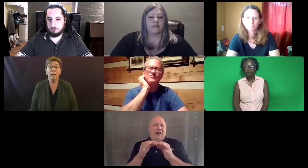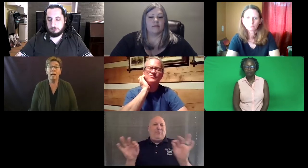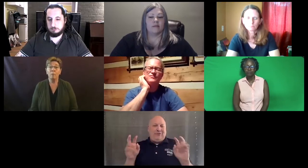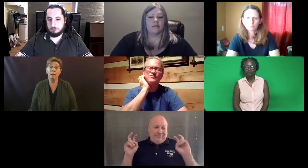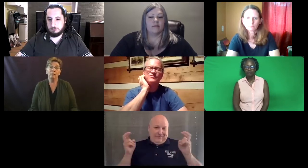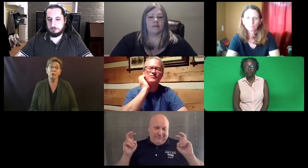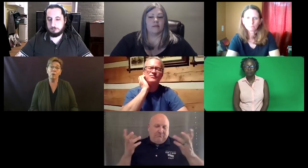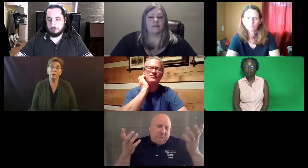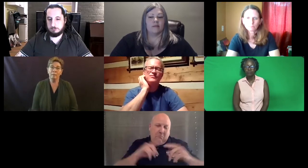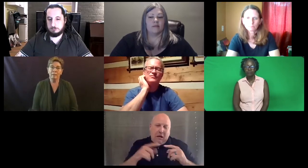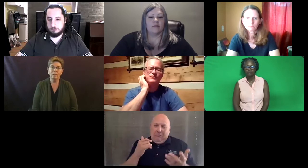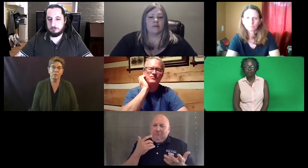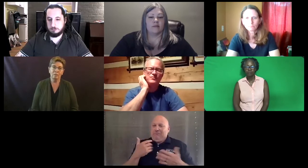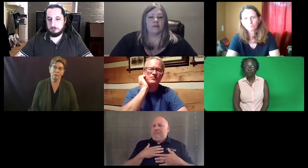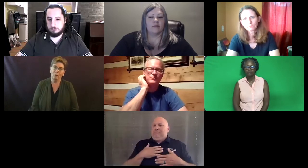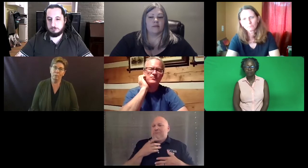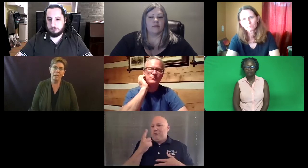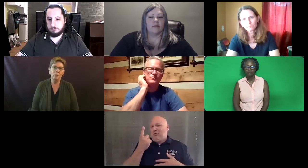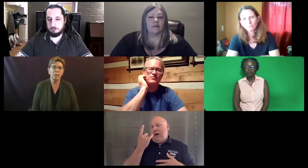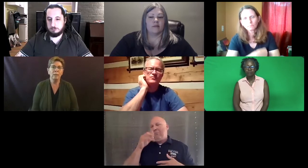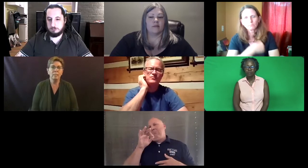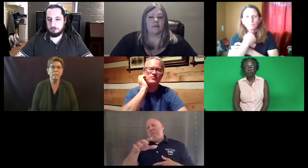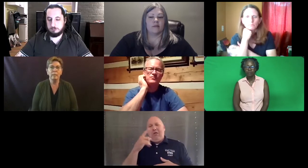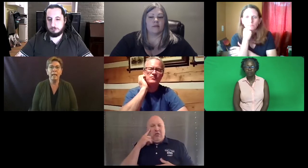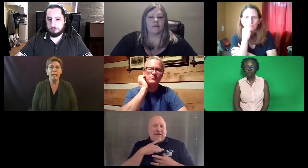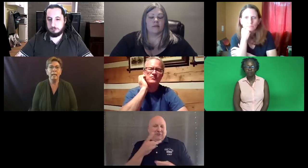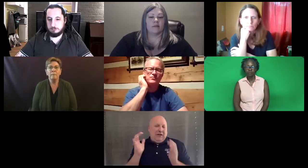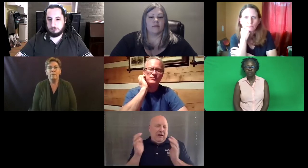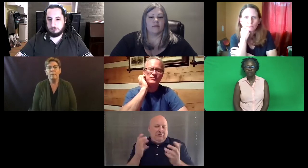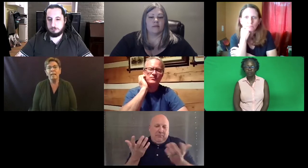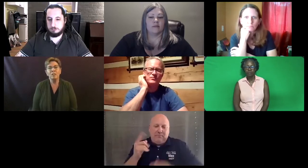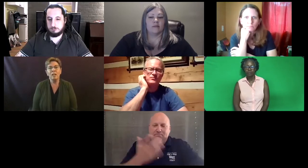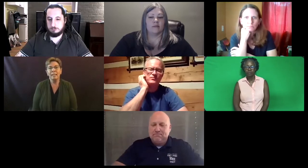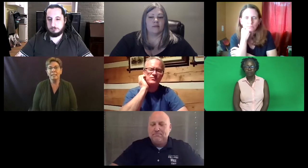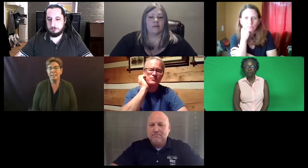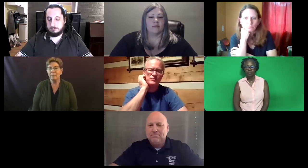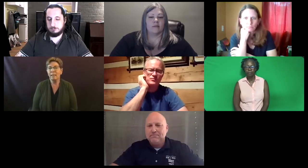Well, you know, there's language that comes into play, but I just thought that's something